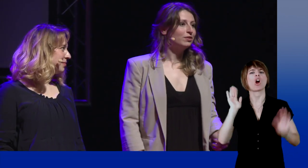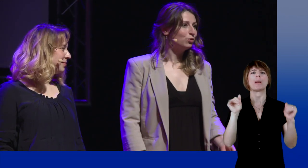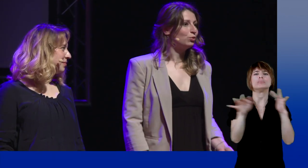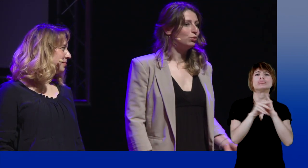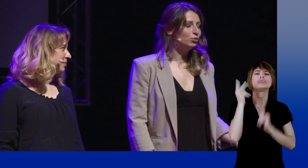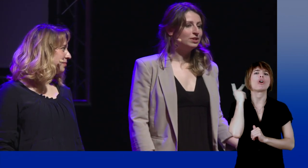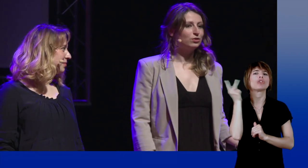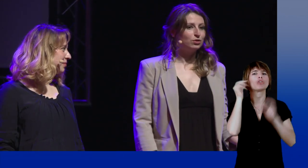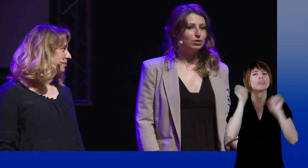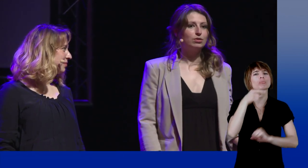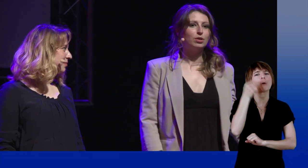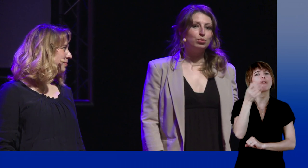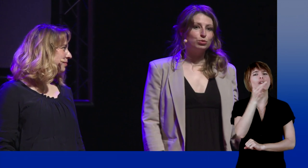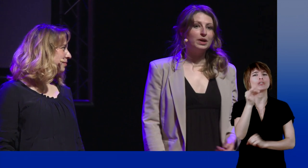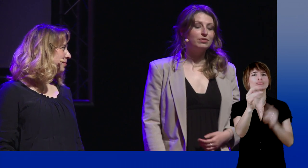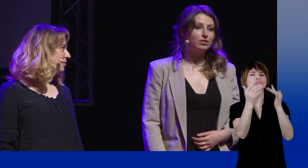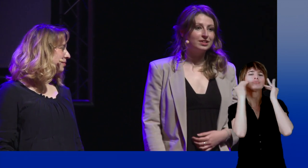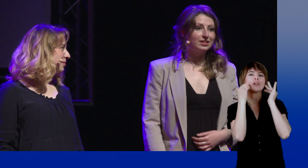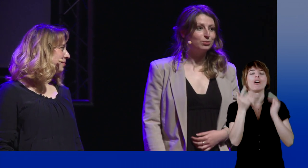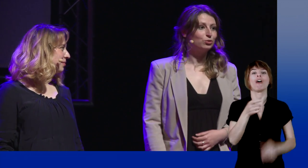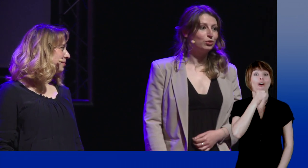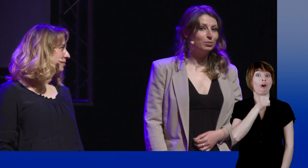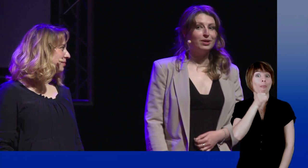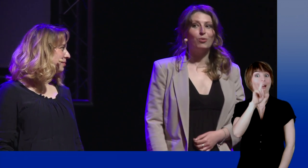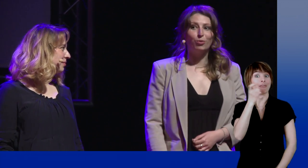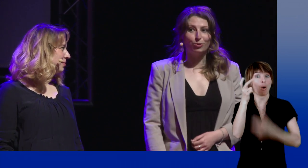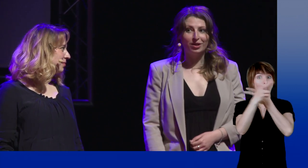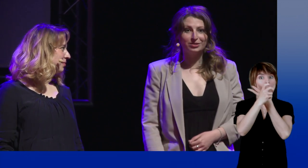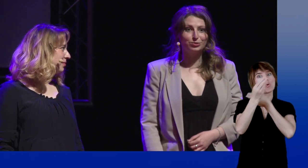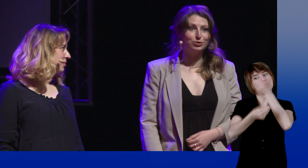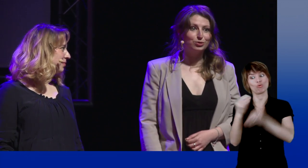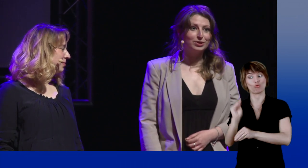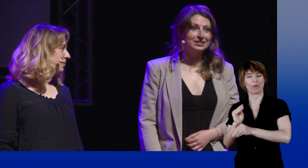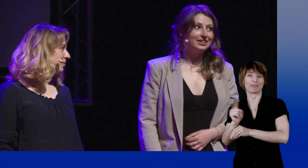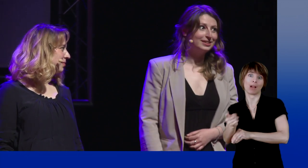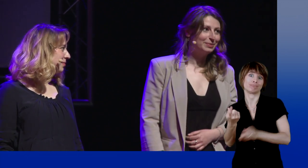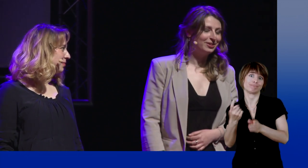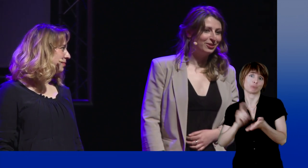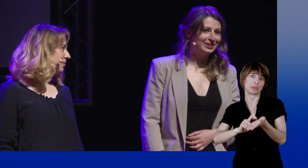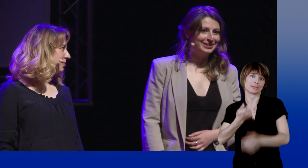But we had hearing people around us to talk to us in French, for example our Hungarian grandmother or our Spanish nanny.